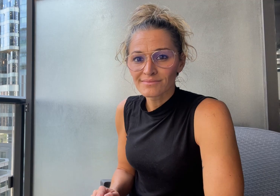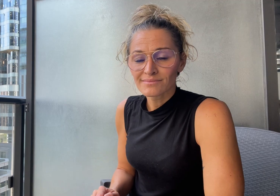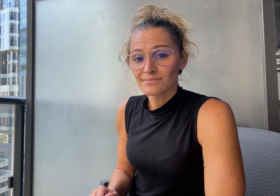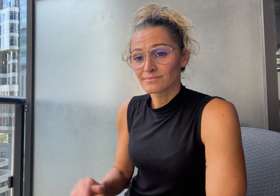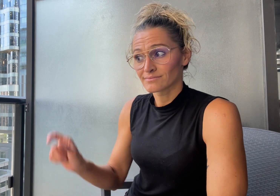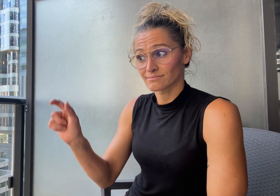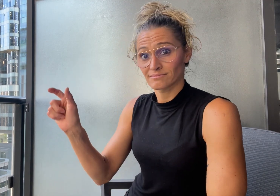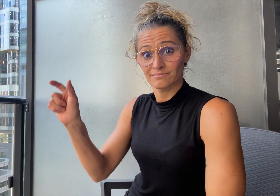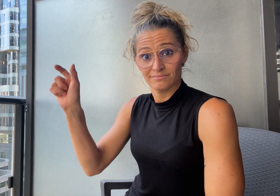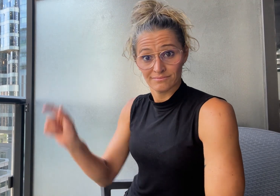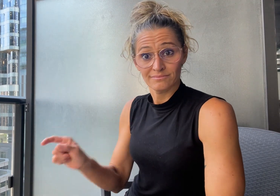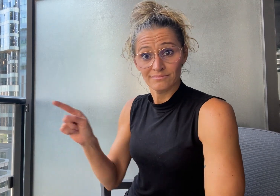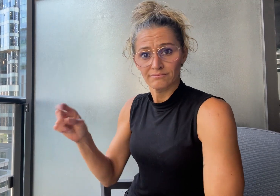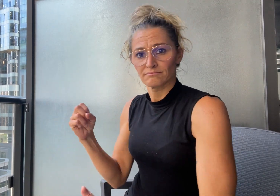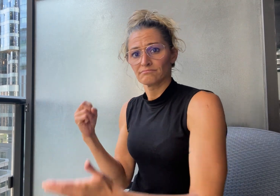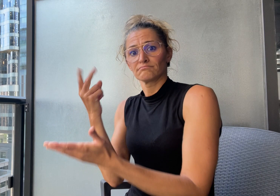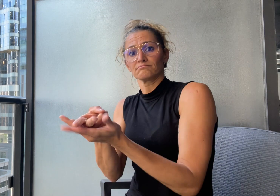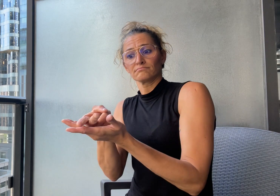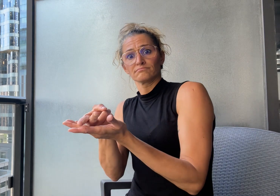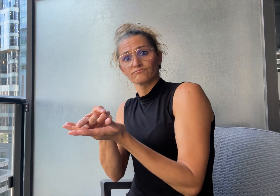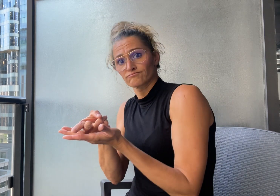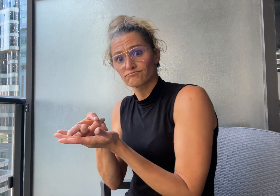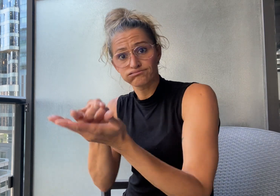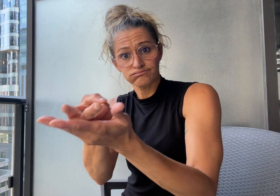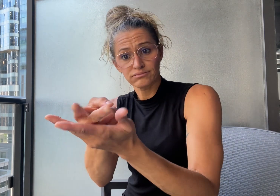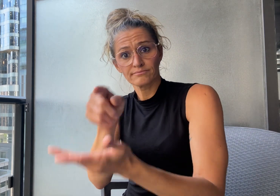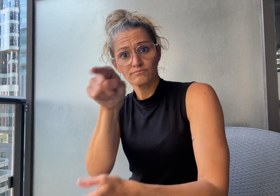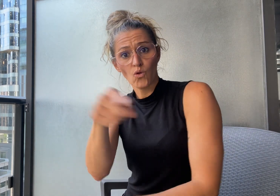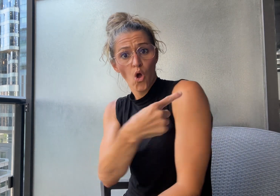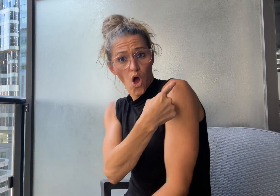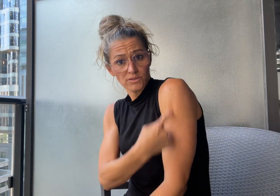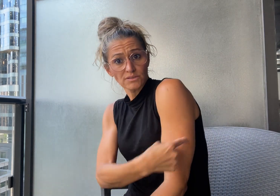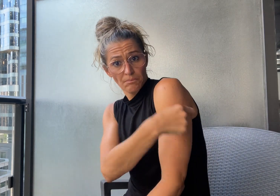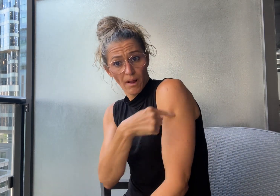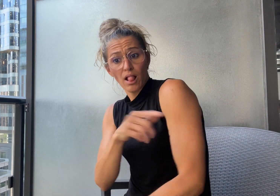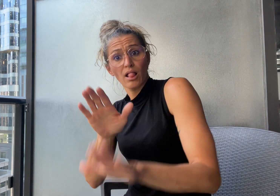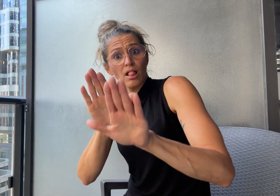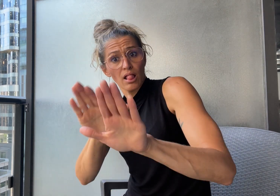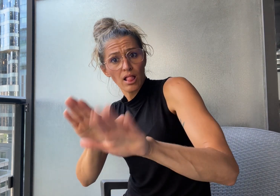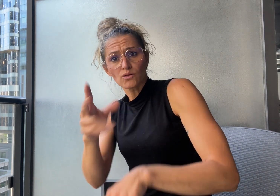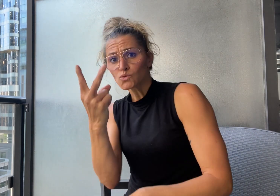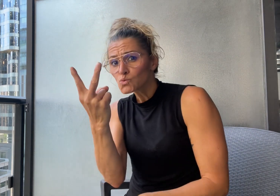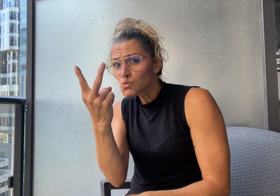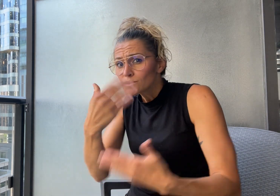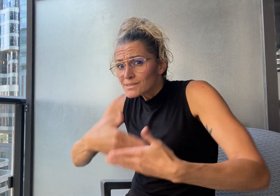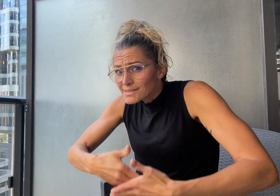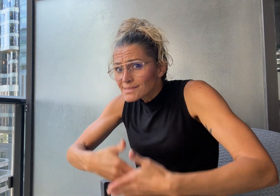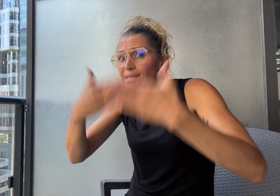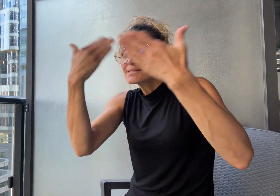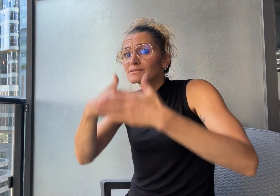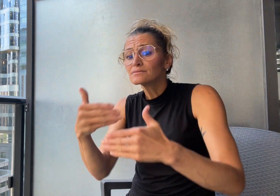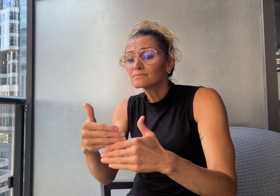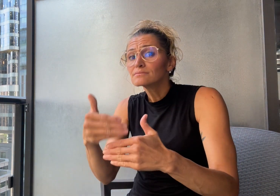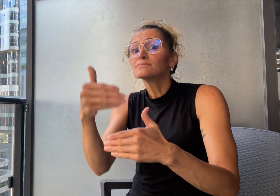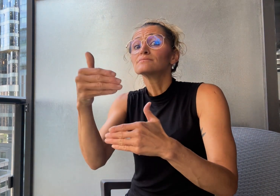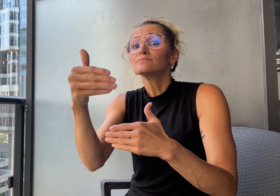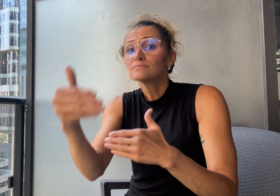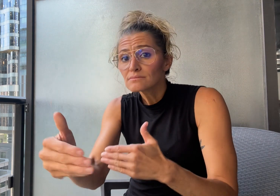A remote interpreter was booked on July 8th, 2 days after